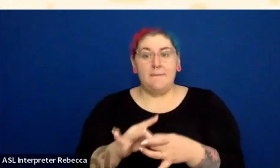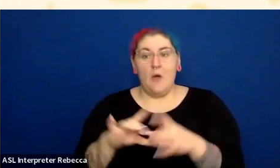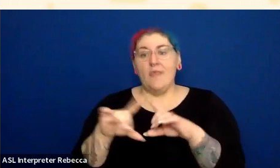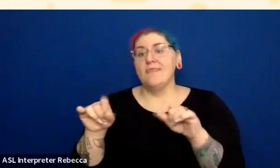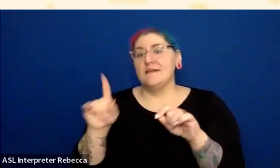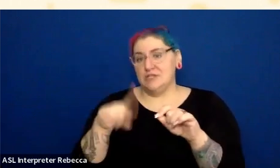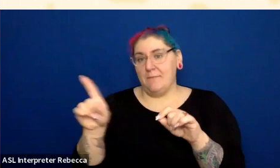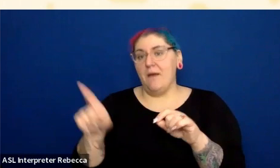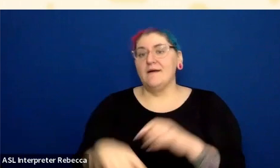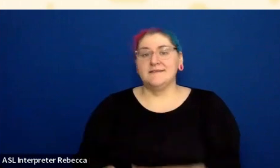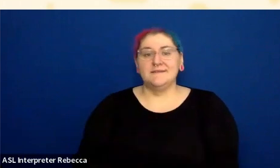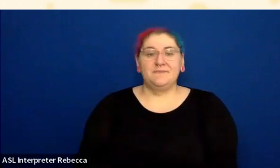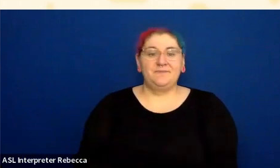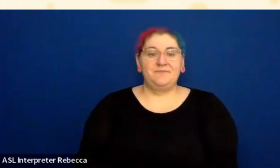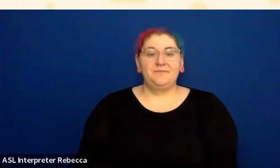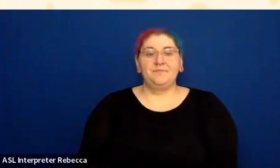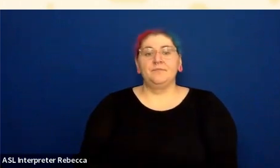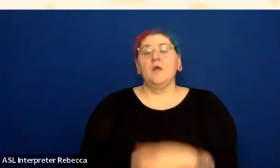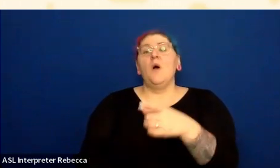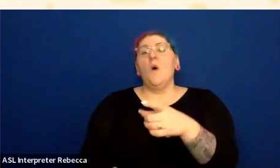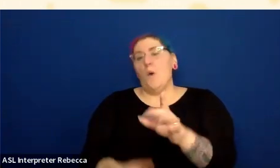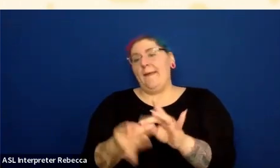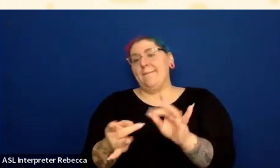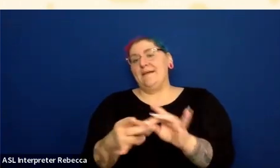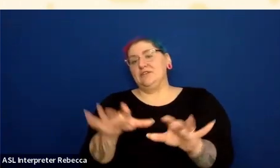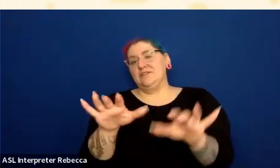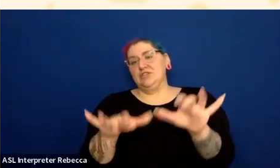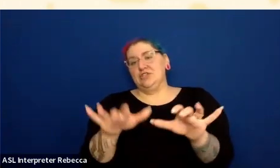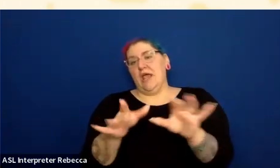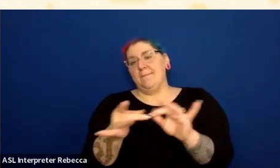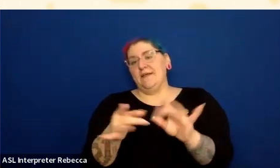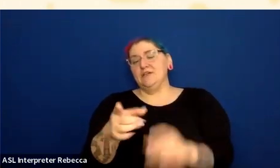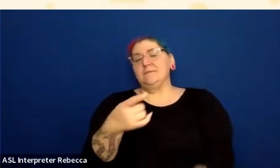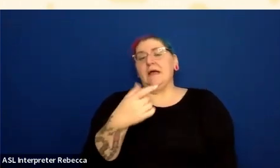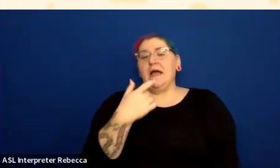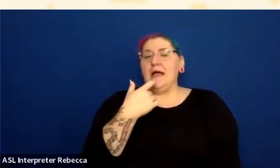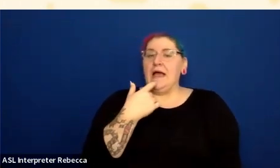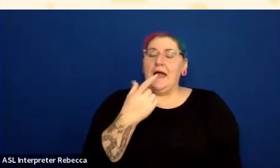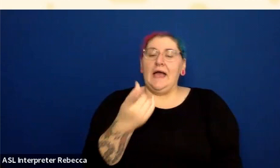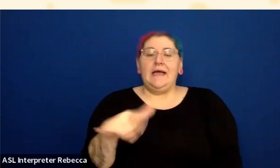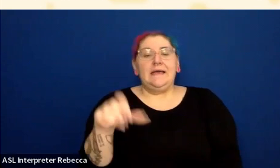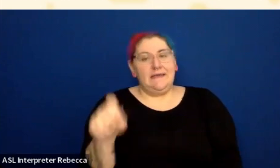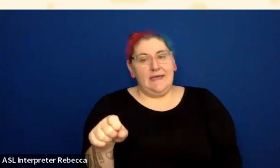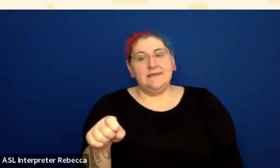Oh, yes, Joe mentioned in the chat. A little plug for that, it does have a contrast testing, I think,